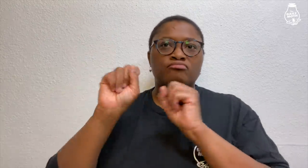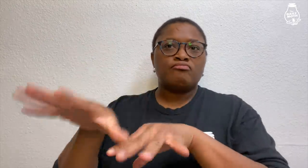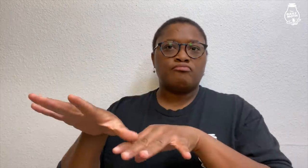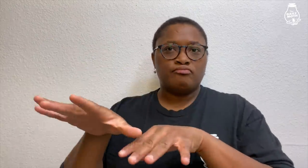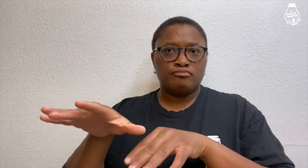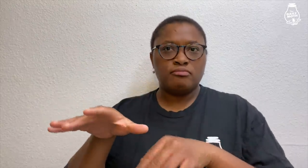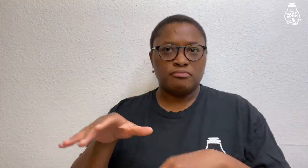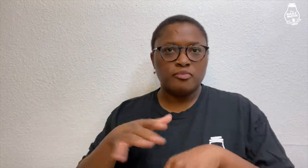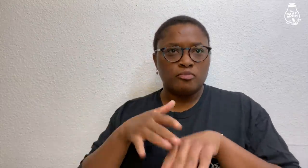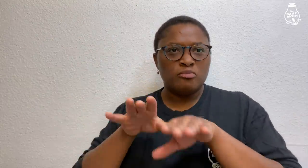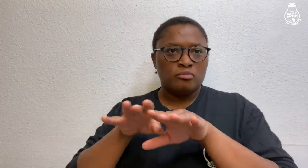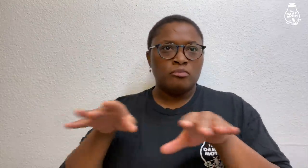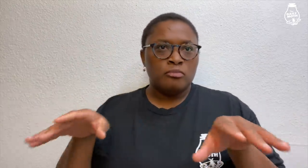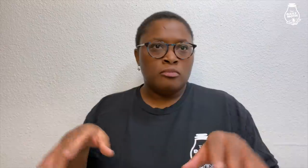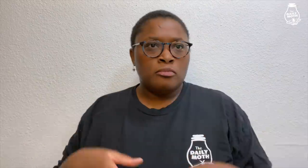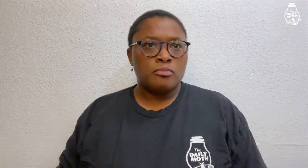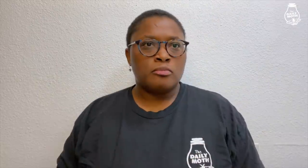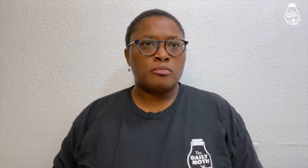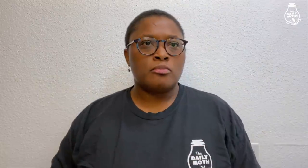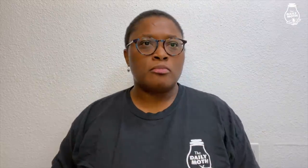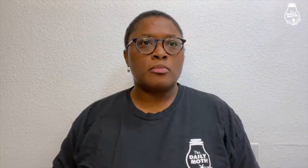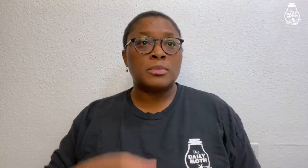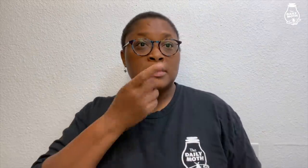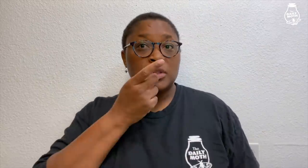and left it on the ground.